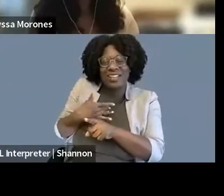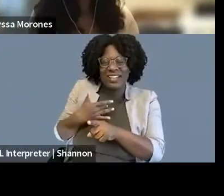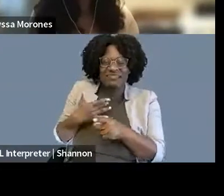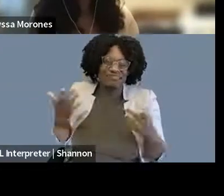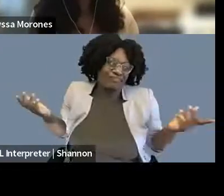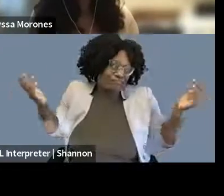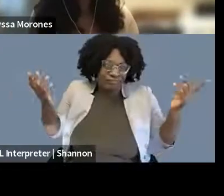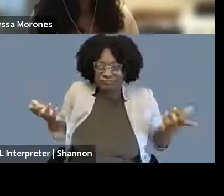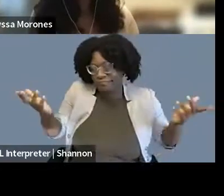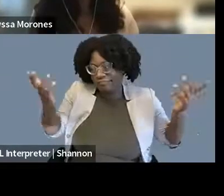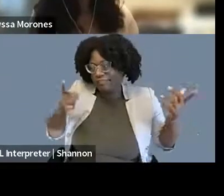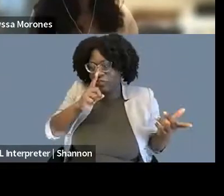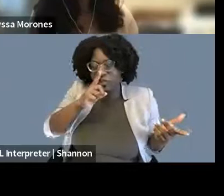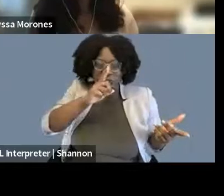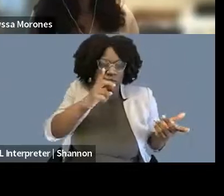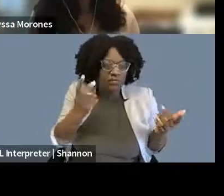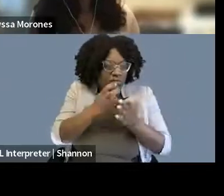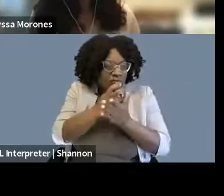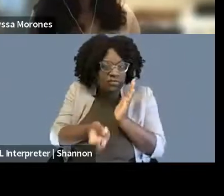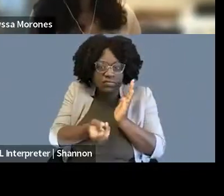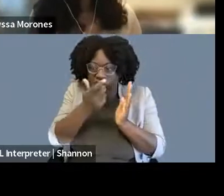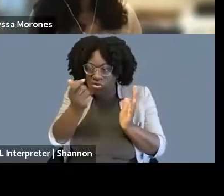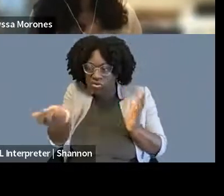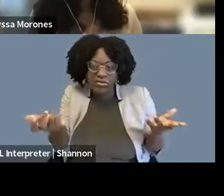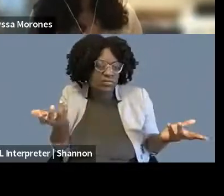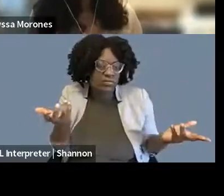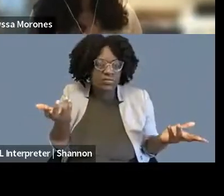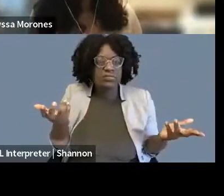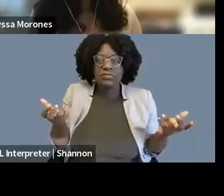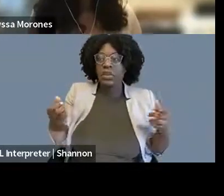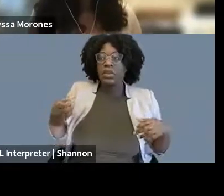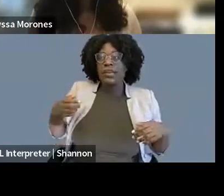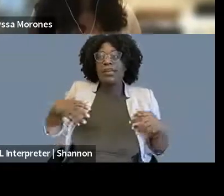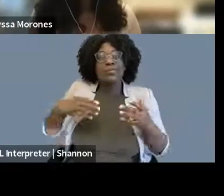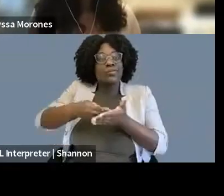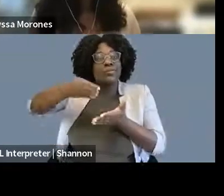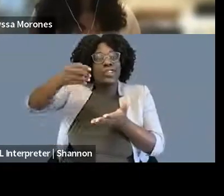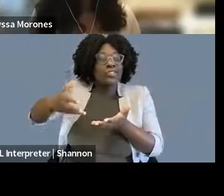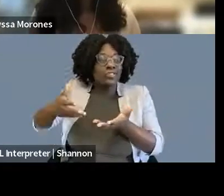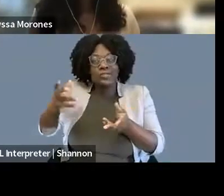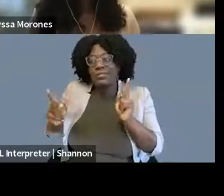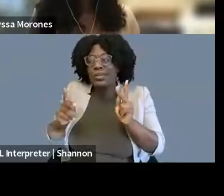And that's no shade to those cases, it's no shade to those attorneys, but it just wasn't for me, but I think Nora's point is exactly right because it,